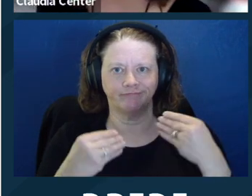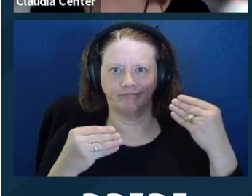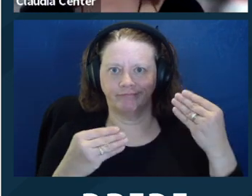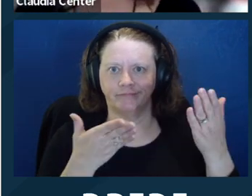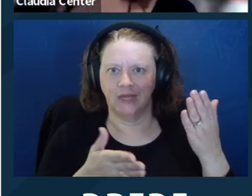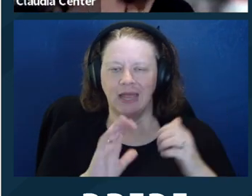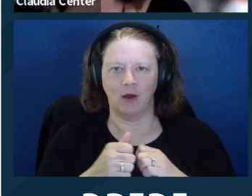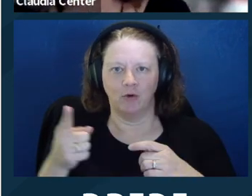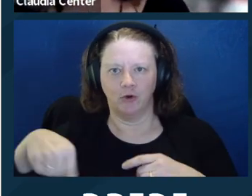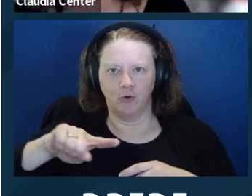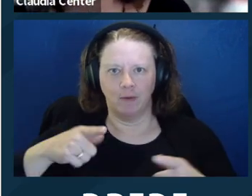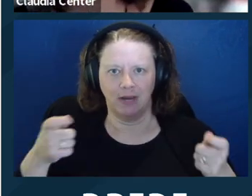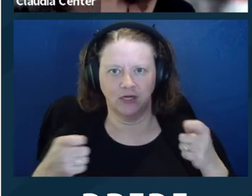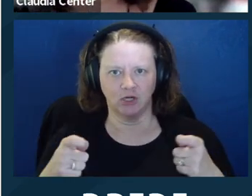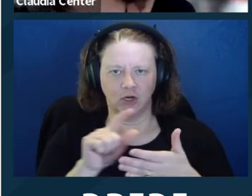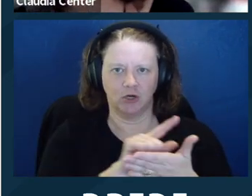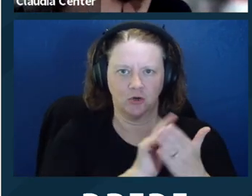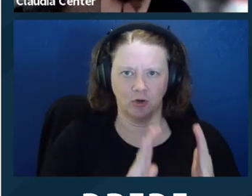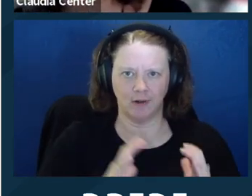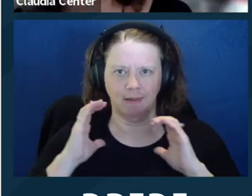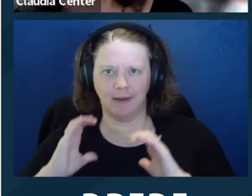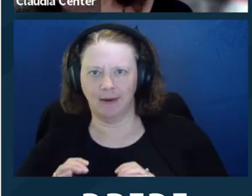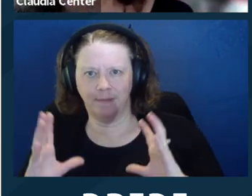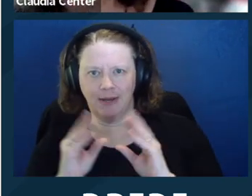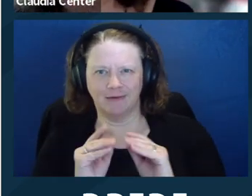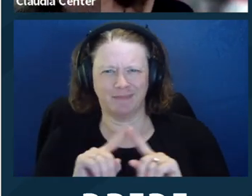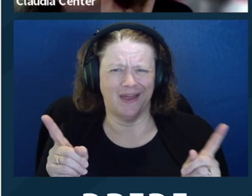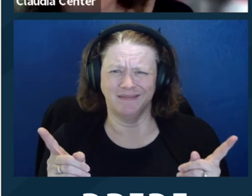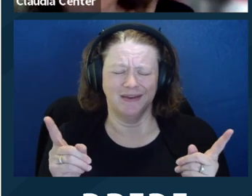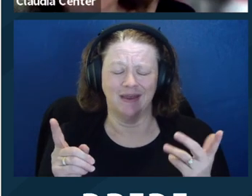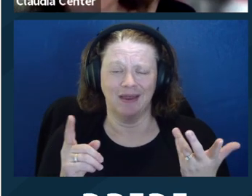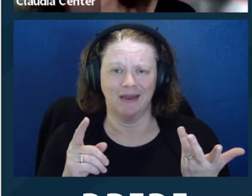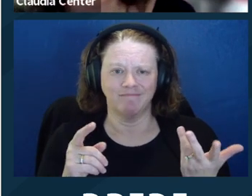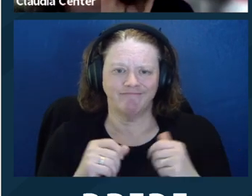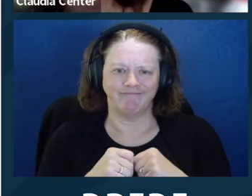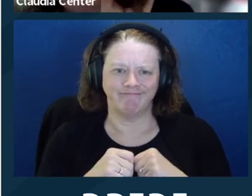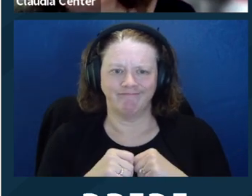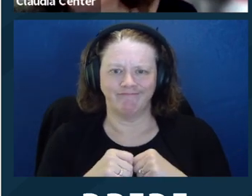case, that it sort of creates a paper trail about how you're managing your attorney/client